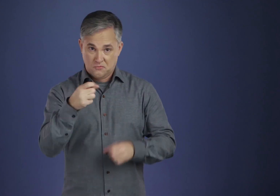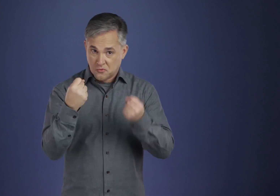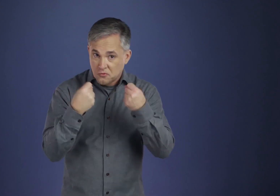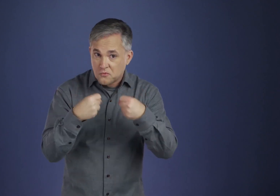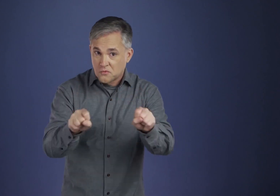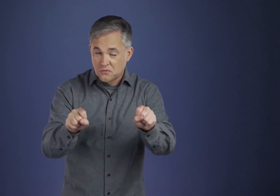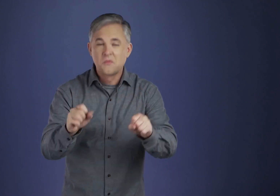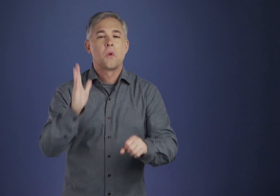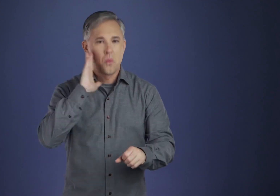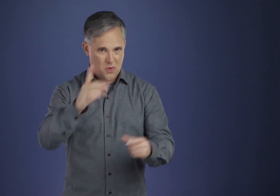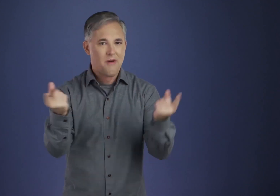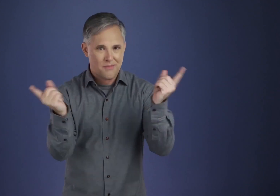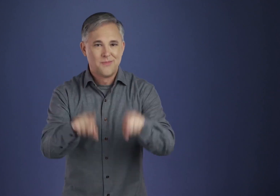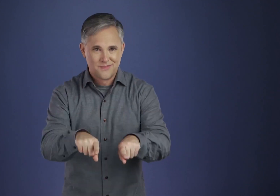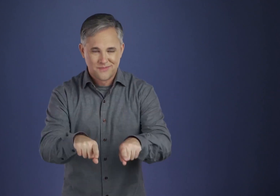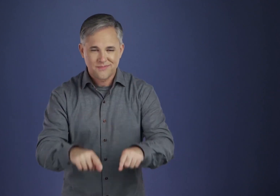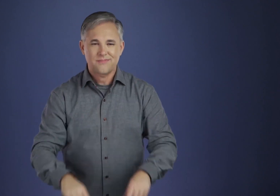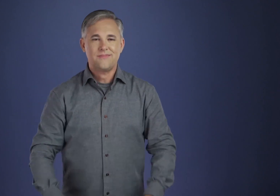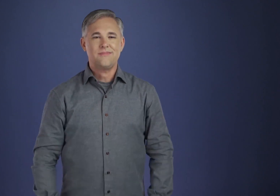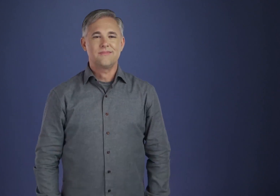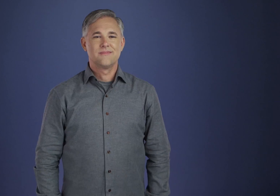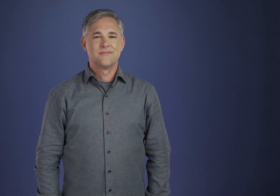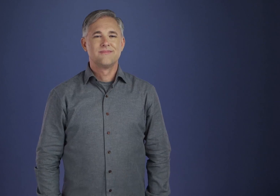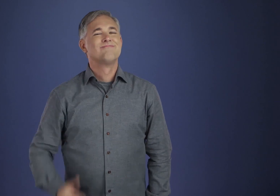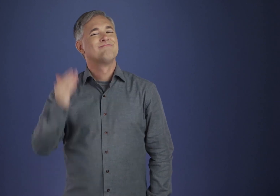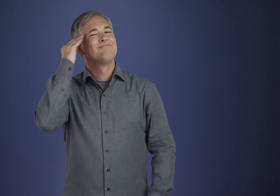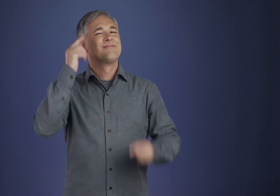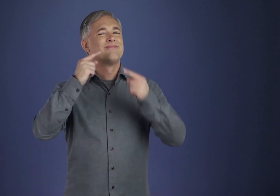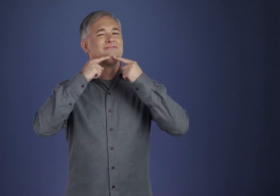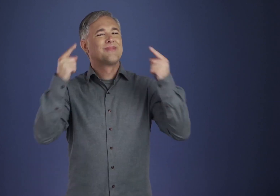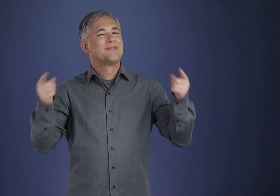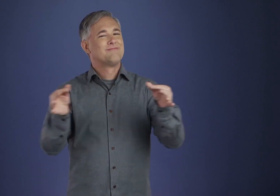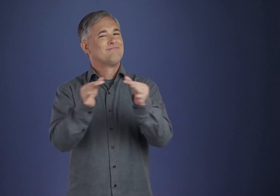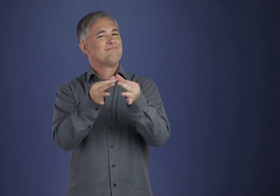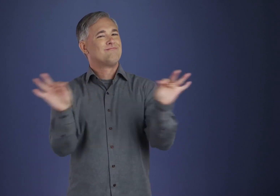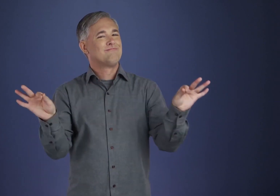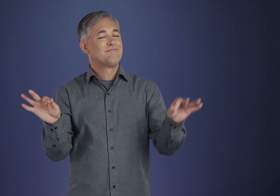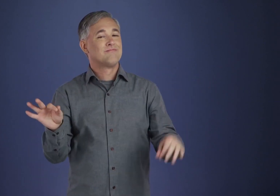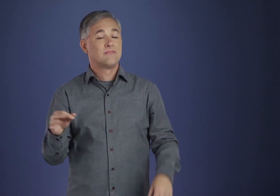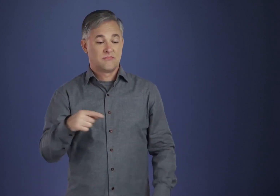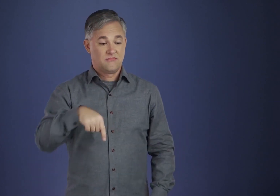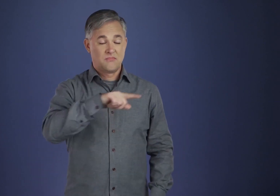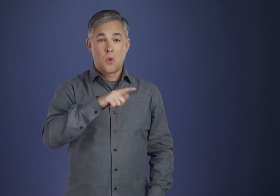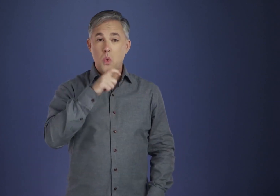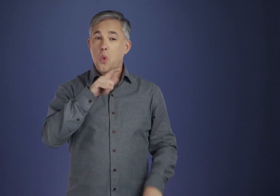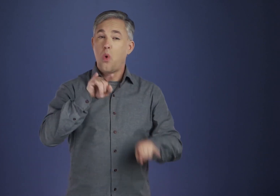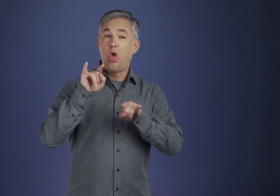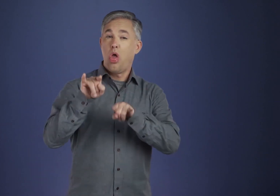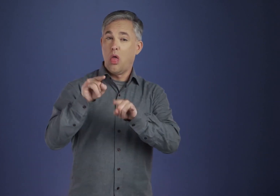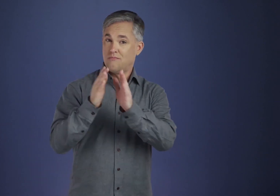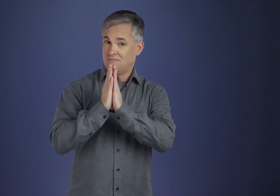It has been well said that “almost the only scoffers at prayer are those who never tried it enough.”